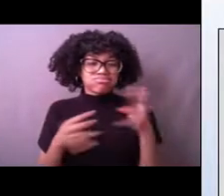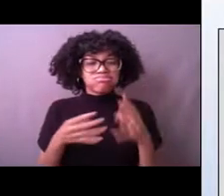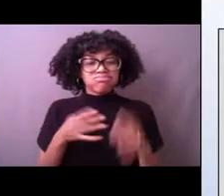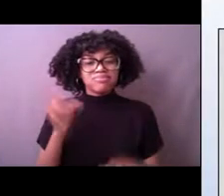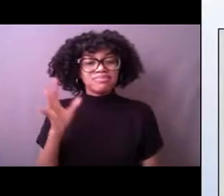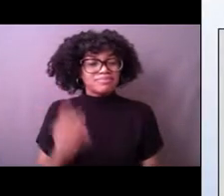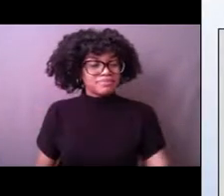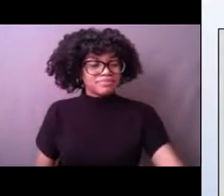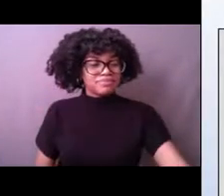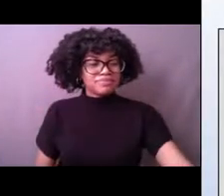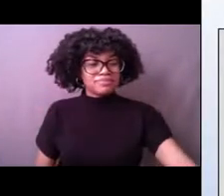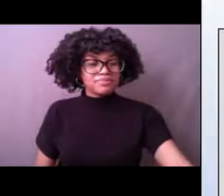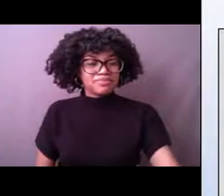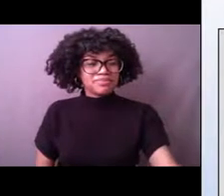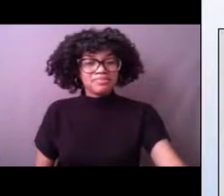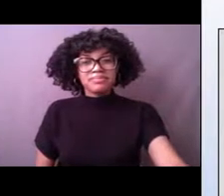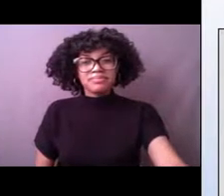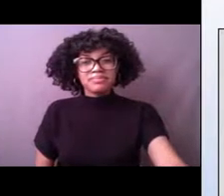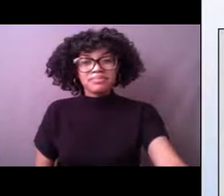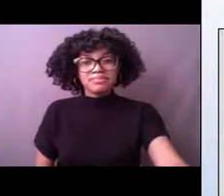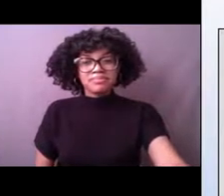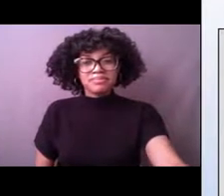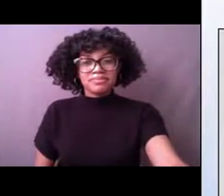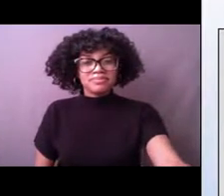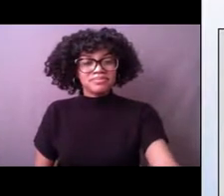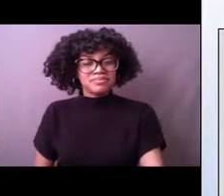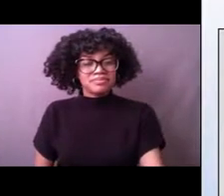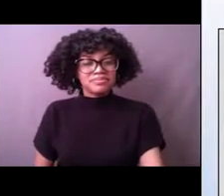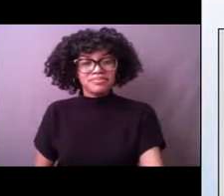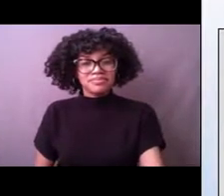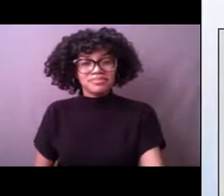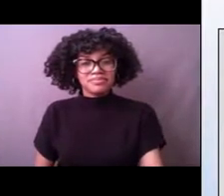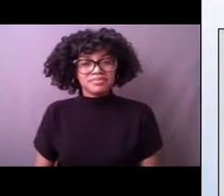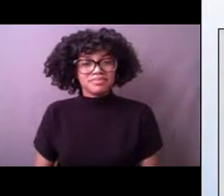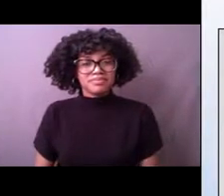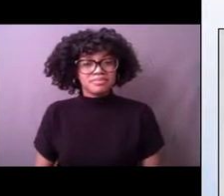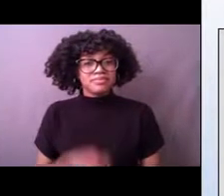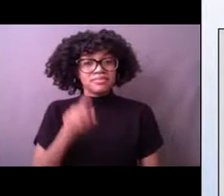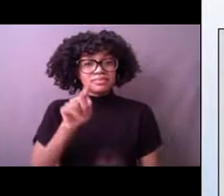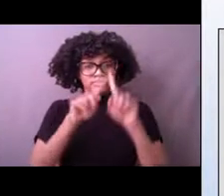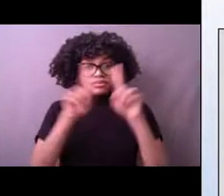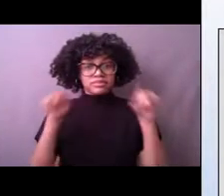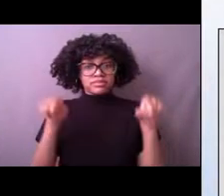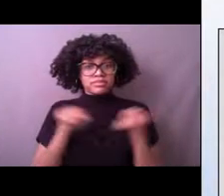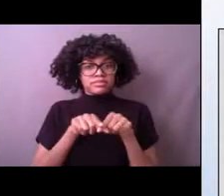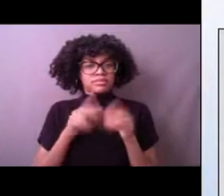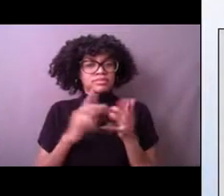All right, so this is just the summary of what the buoy observed during the hurricane